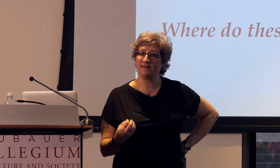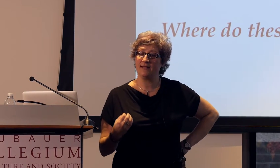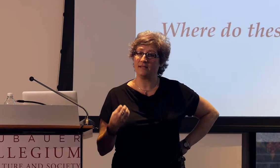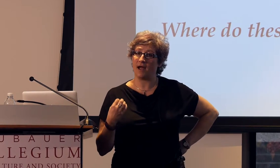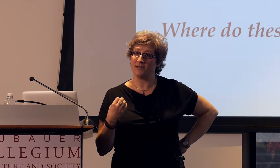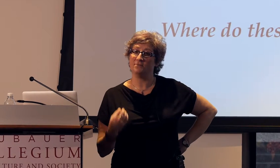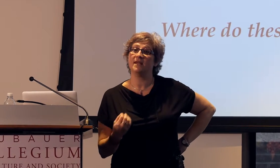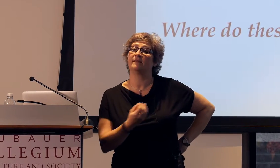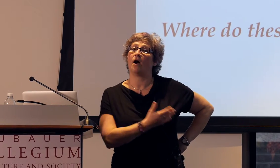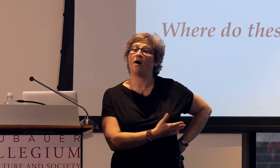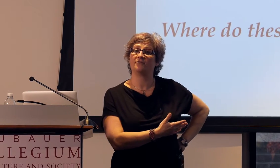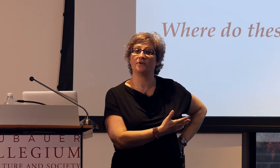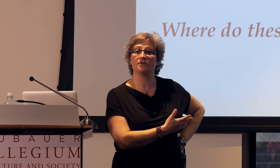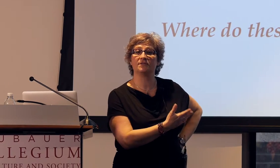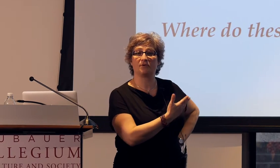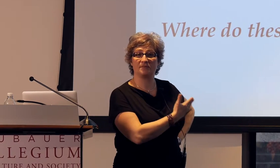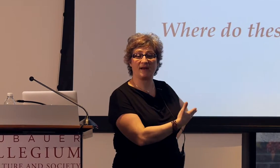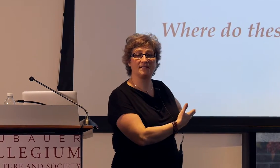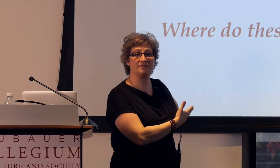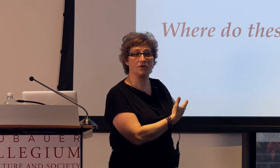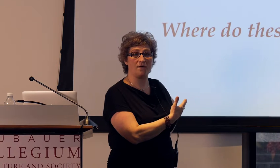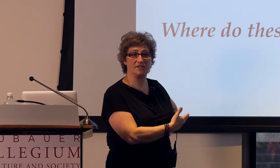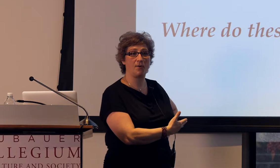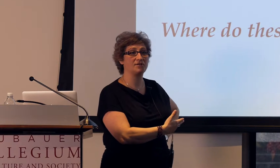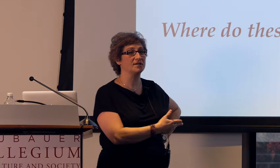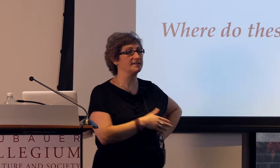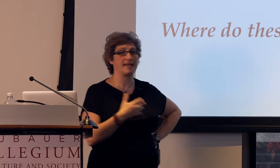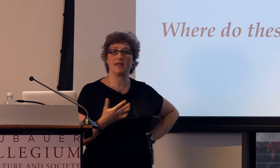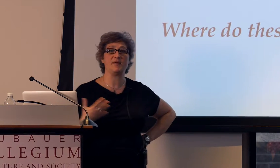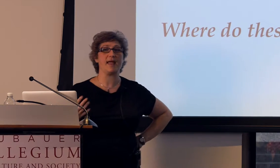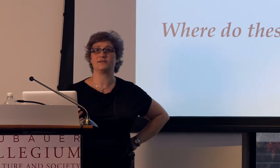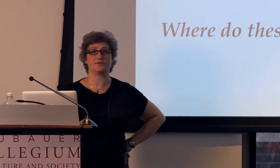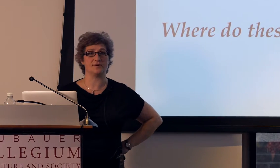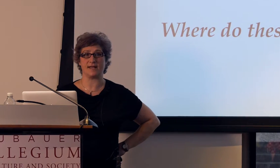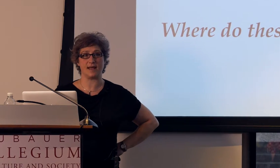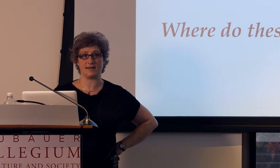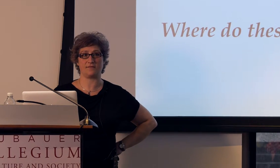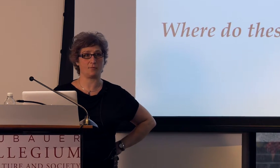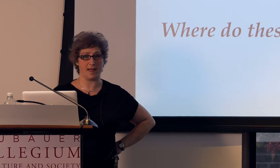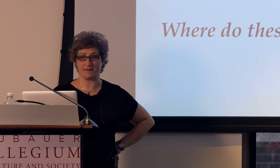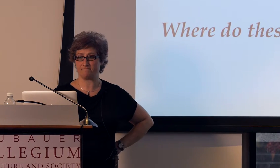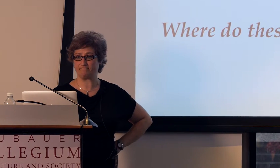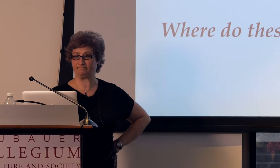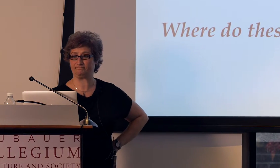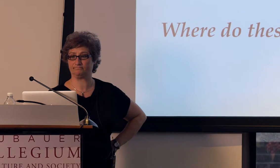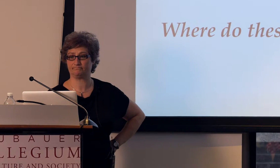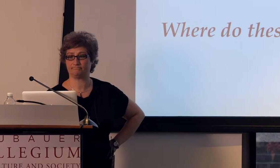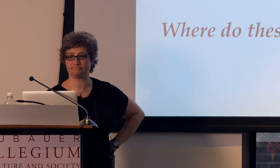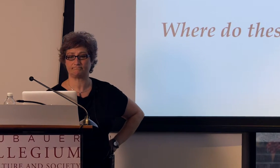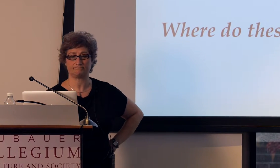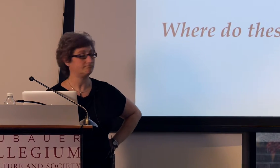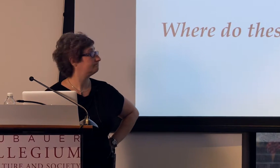really uniquely offers perspectives on these questions that can't be answered in any other way.